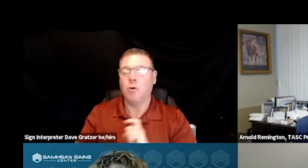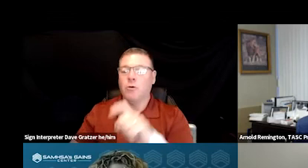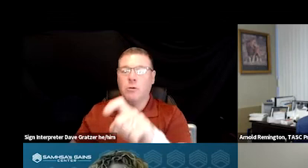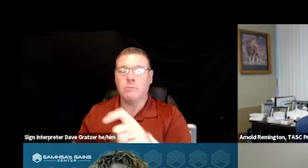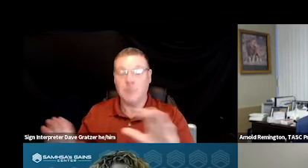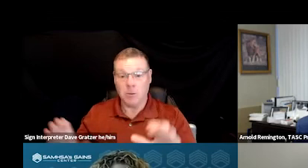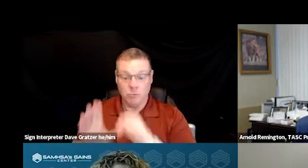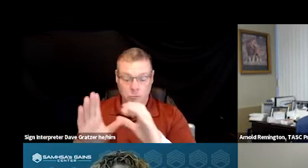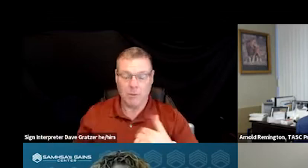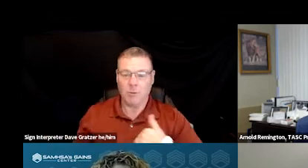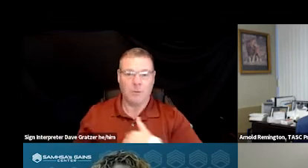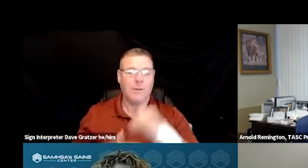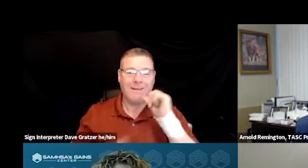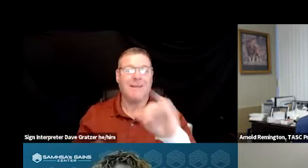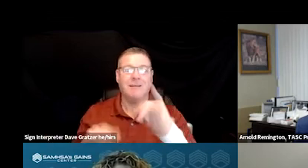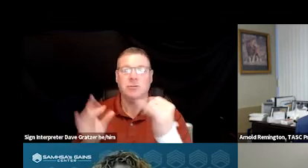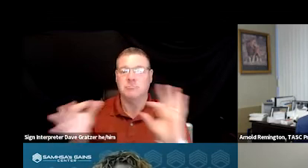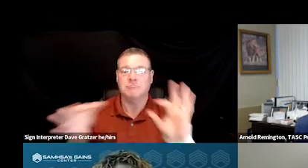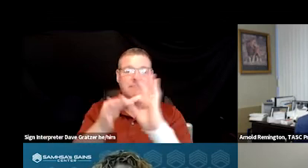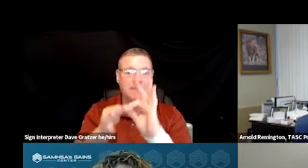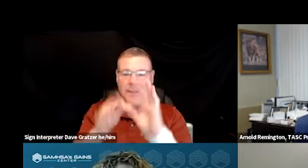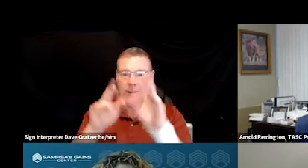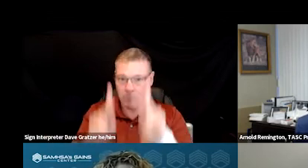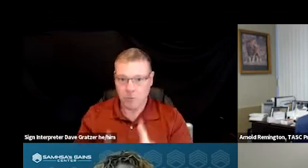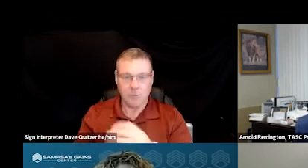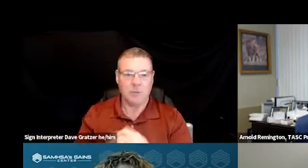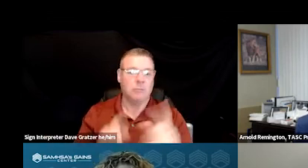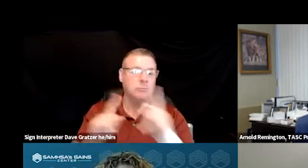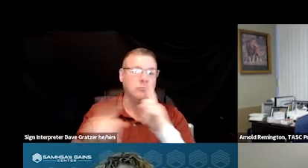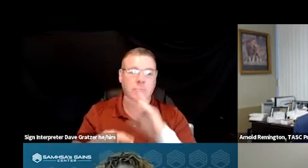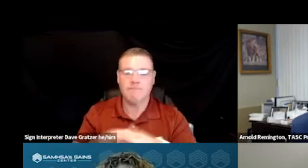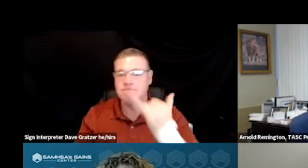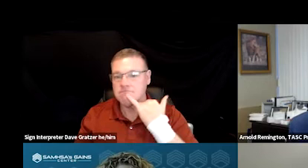not just connecting somebody, talking to them on the phone and giving them a telephone number.